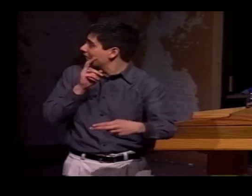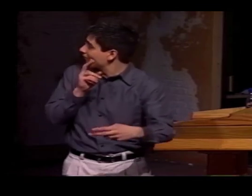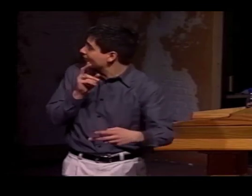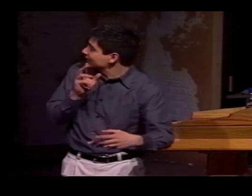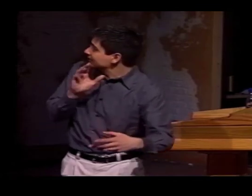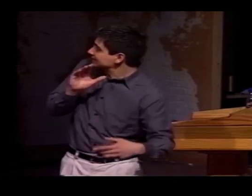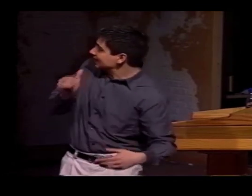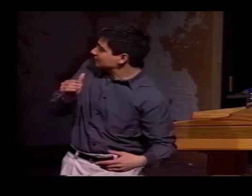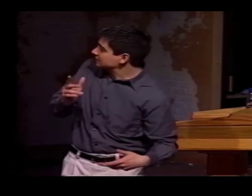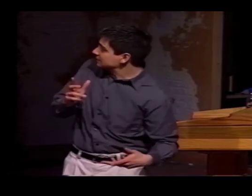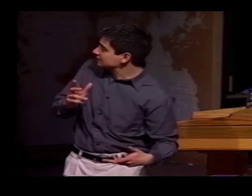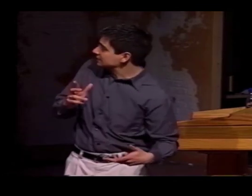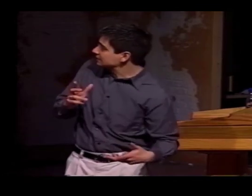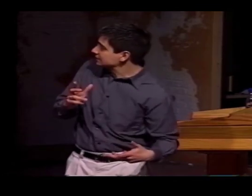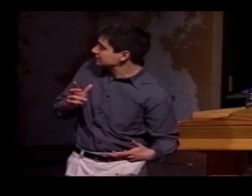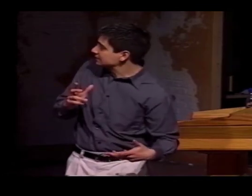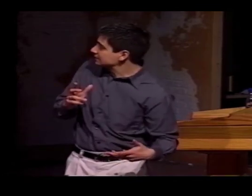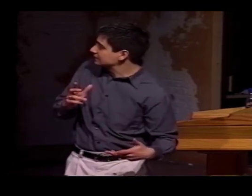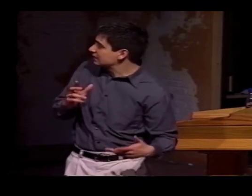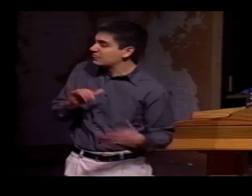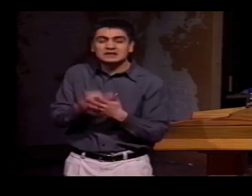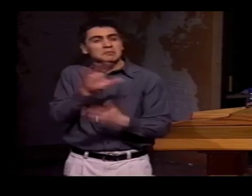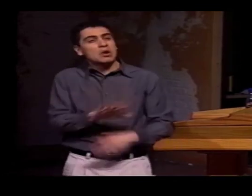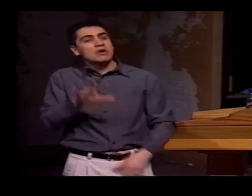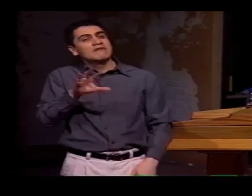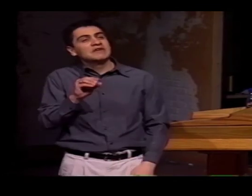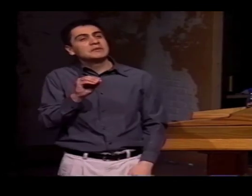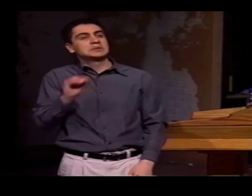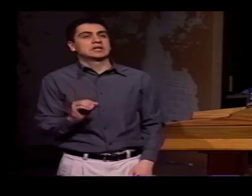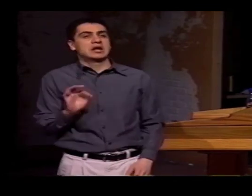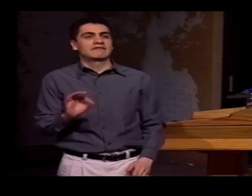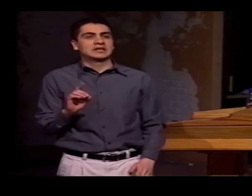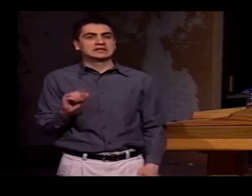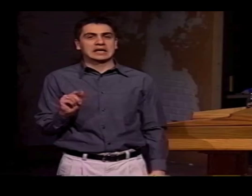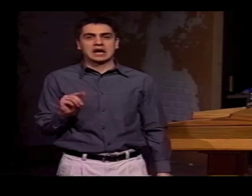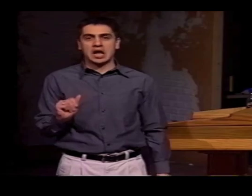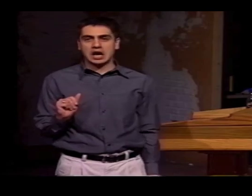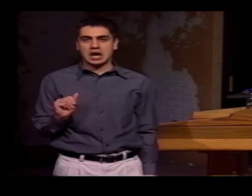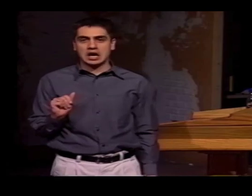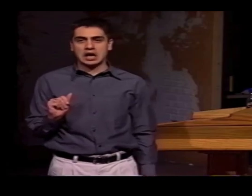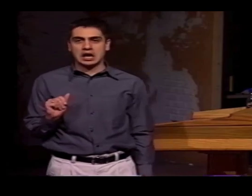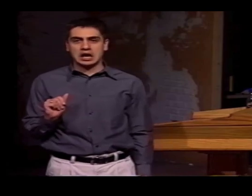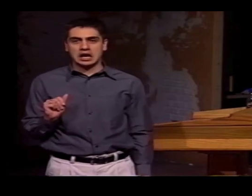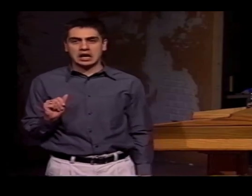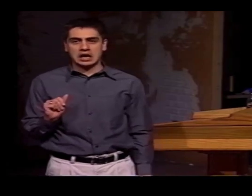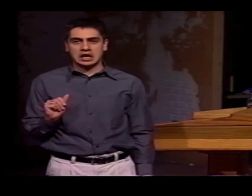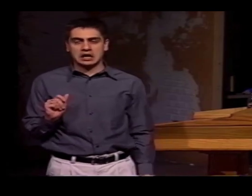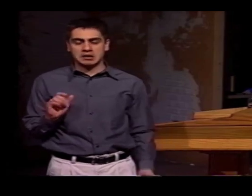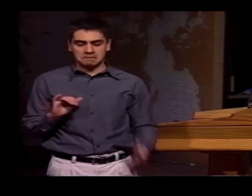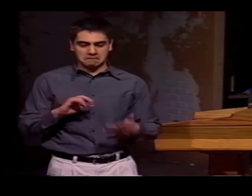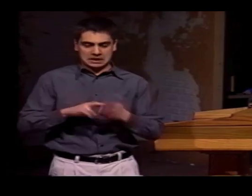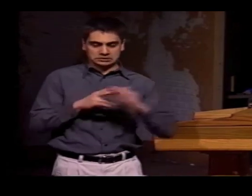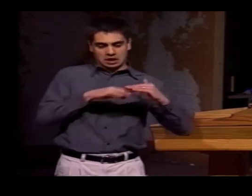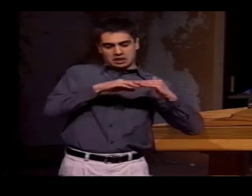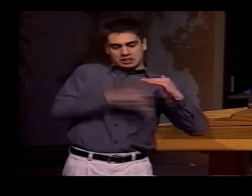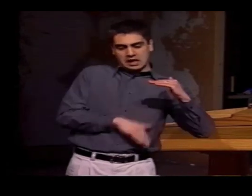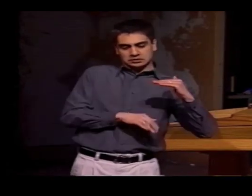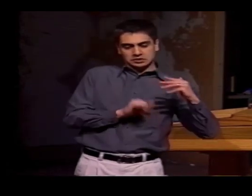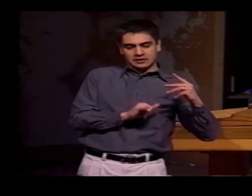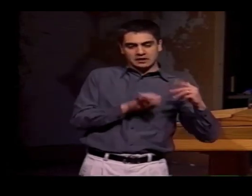OR GESTURE THINGS IN SIMILAR WAYS, AND THAT REPRESENTED ABOUT 50% OF THE DATA...